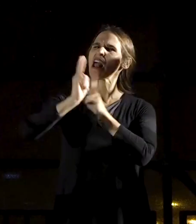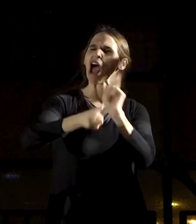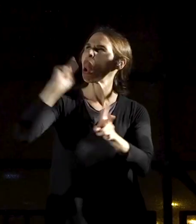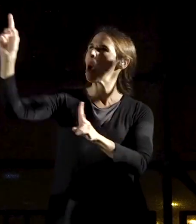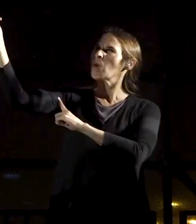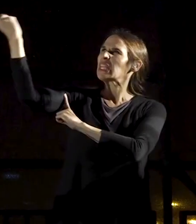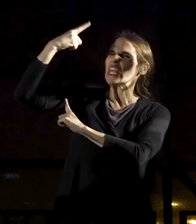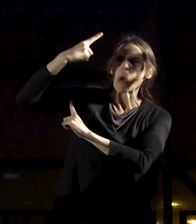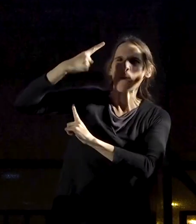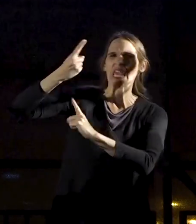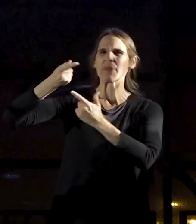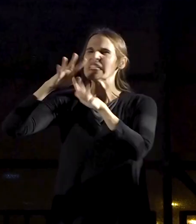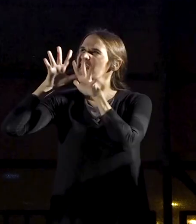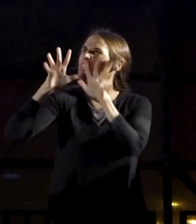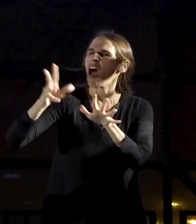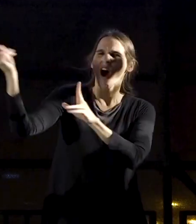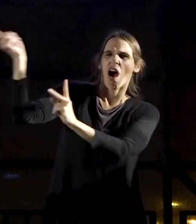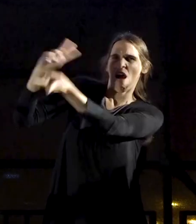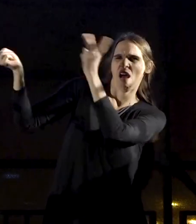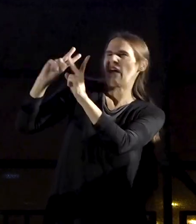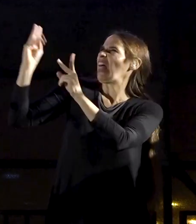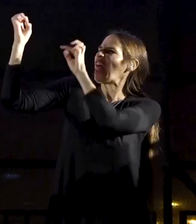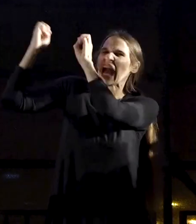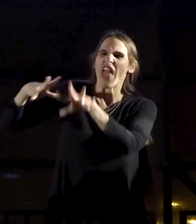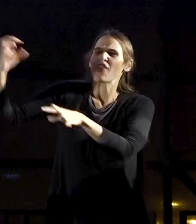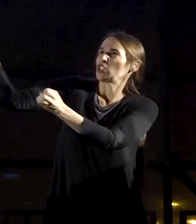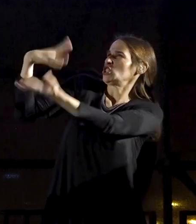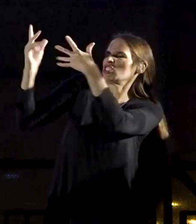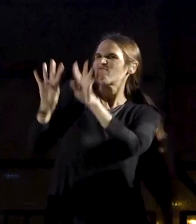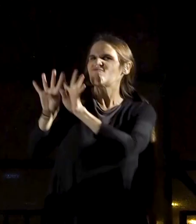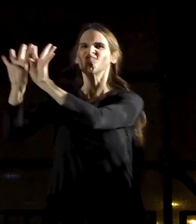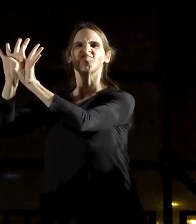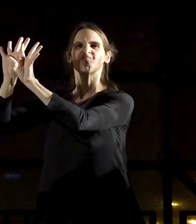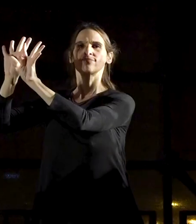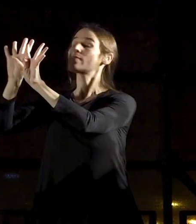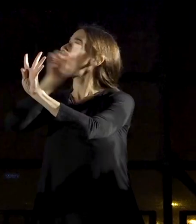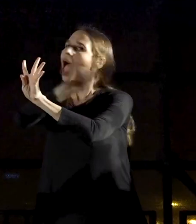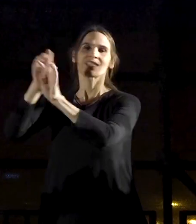threats, hatred, and slander. We must not abandon them!